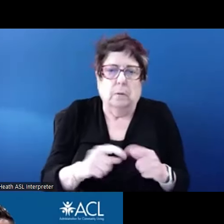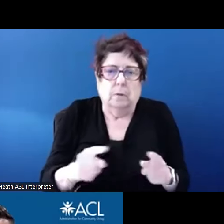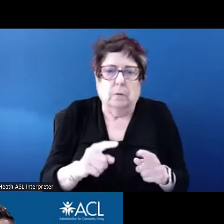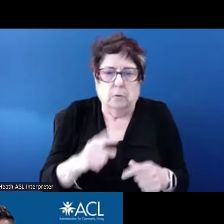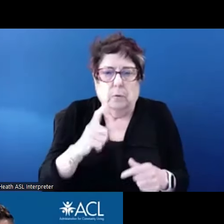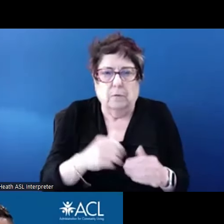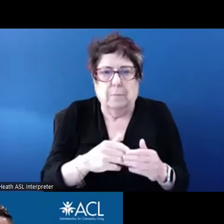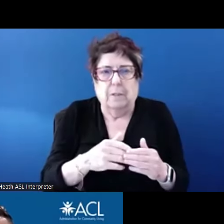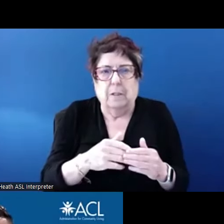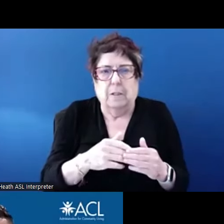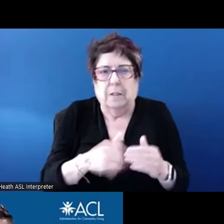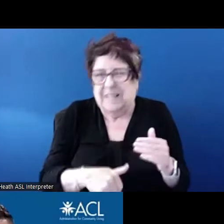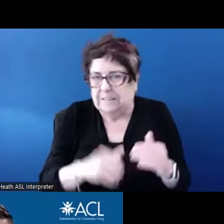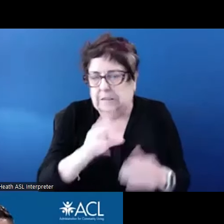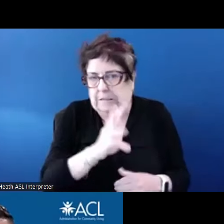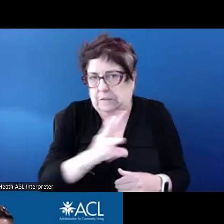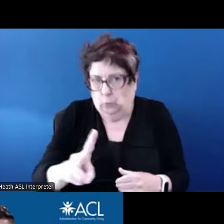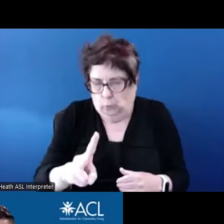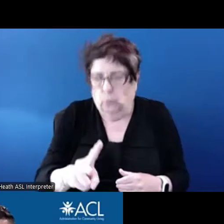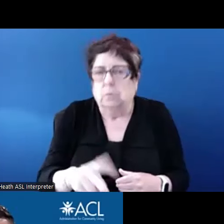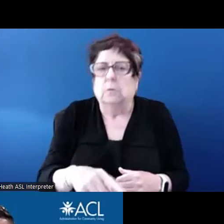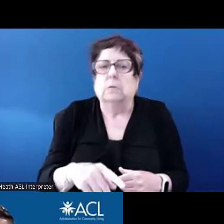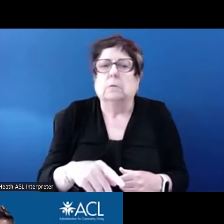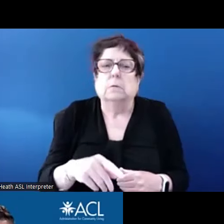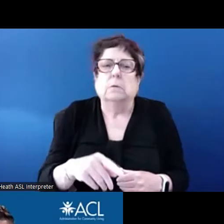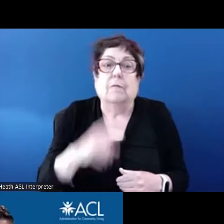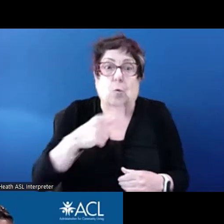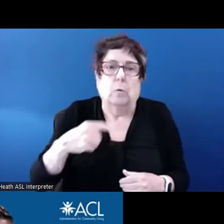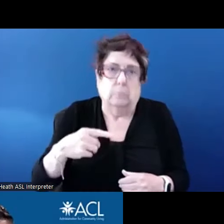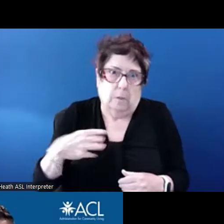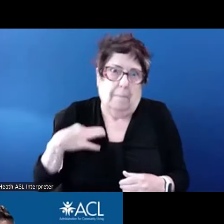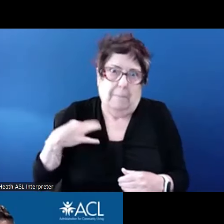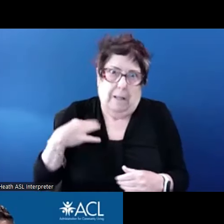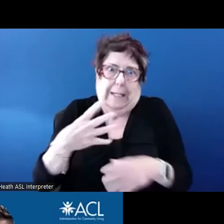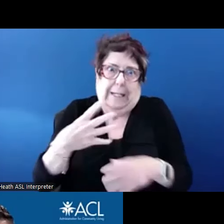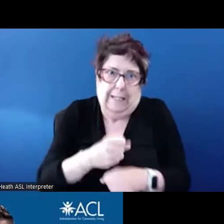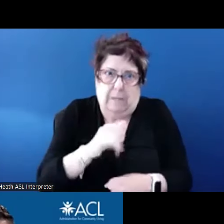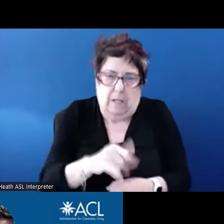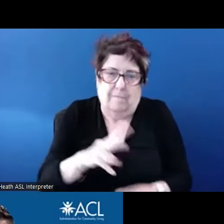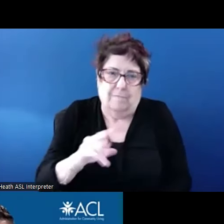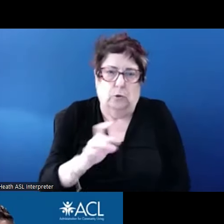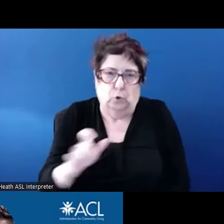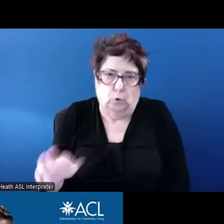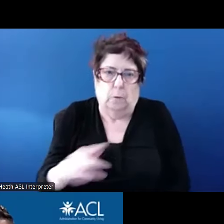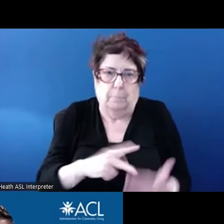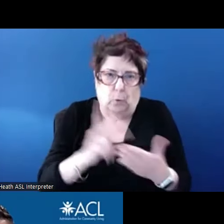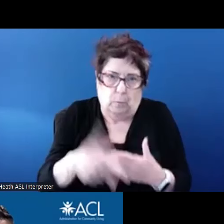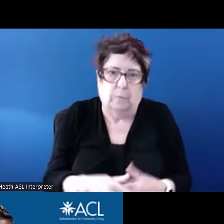baked into the statute of both the mainstream, the authorizing legislation for mainstream vouchers